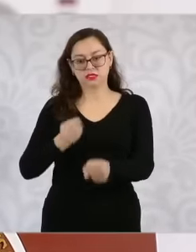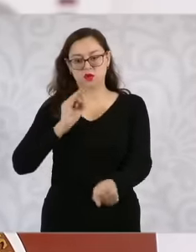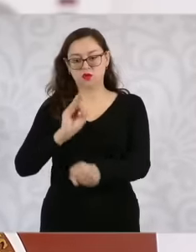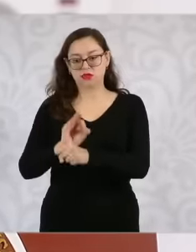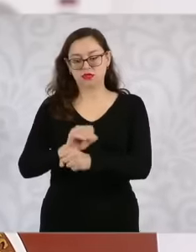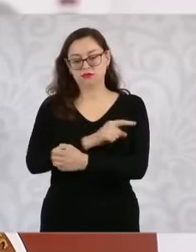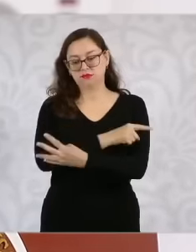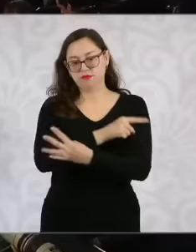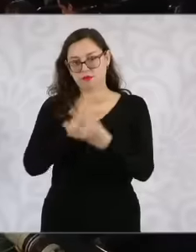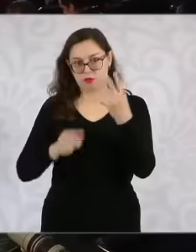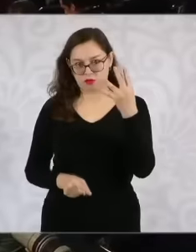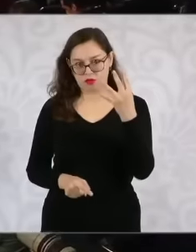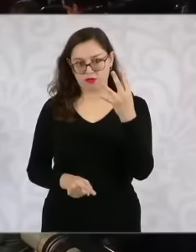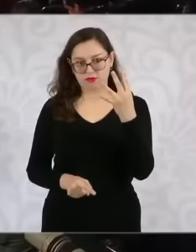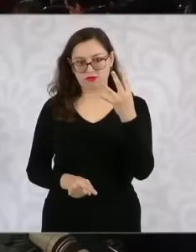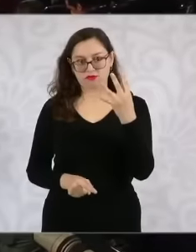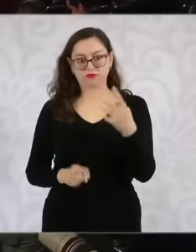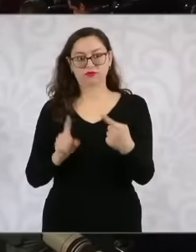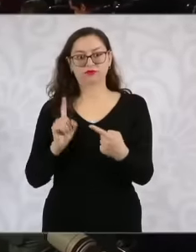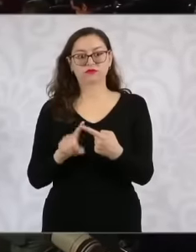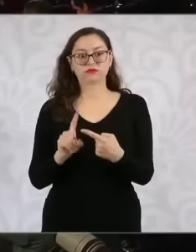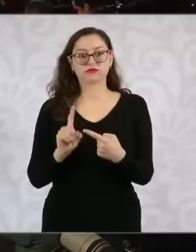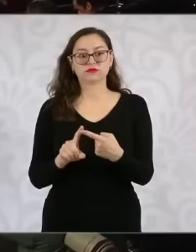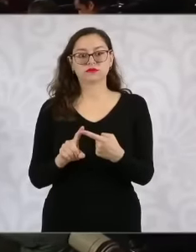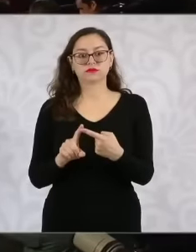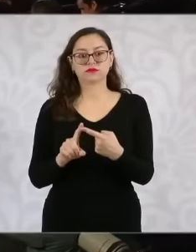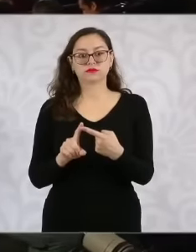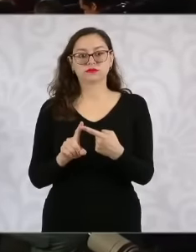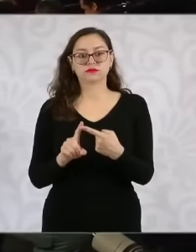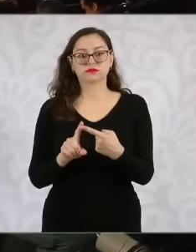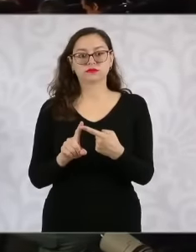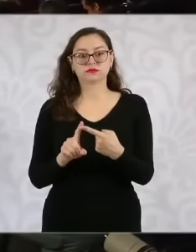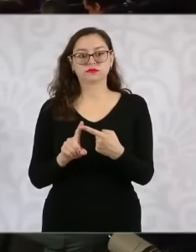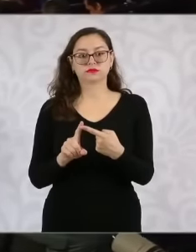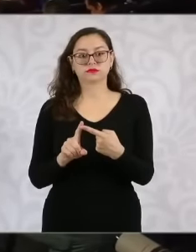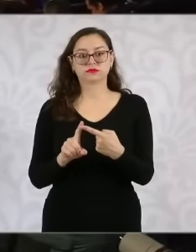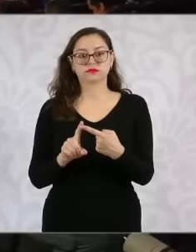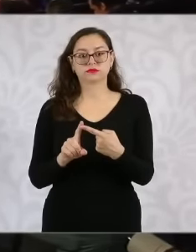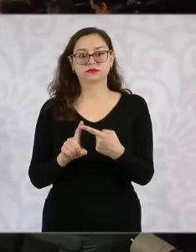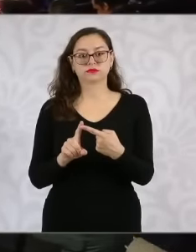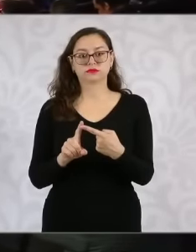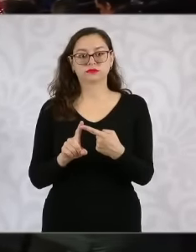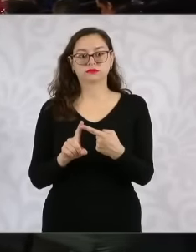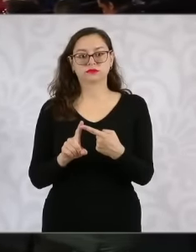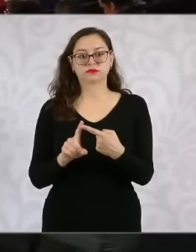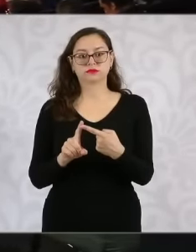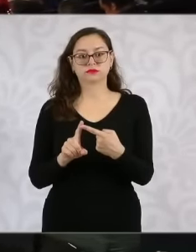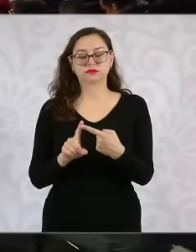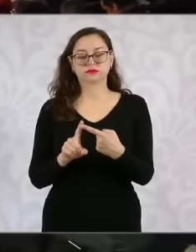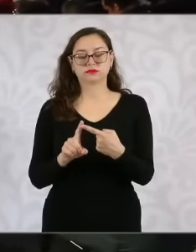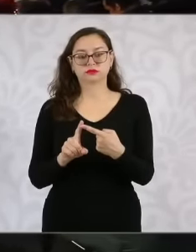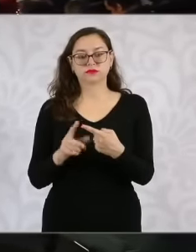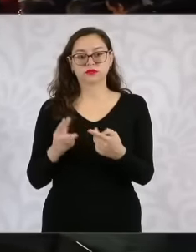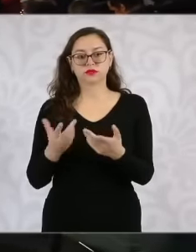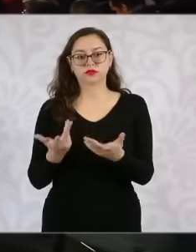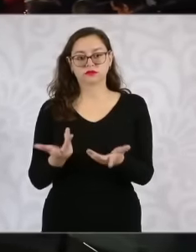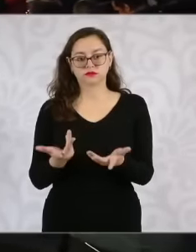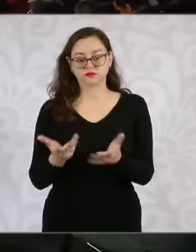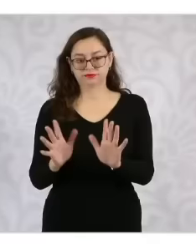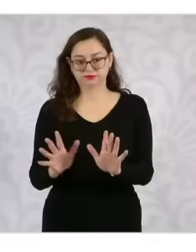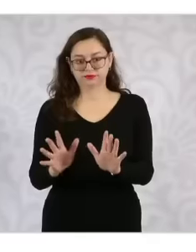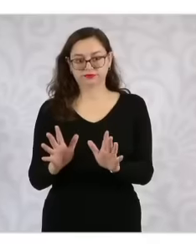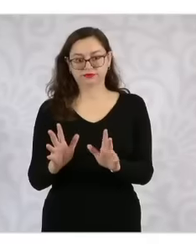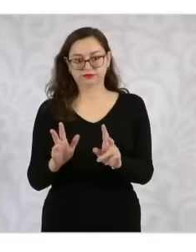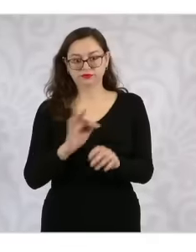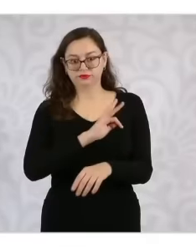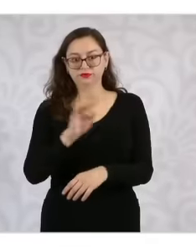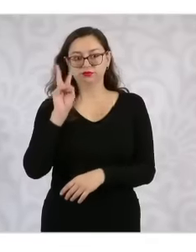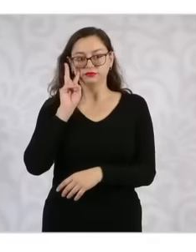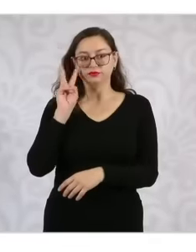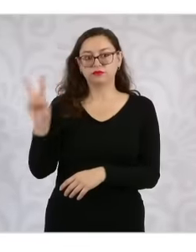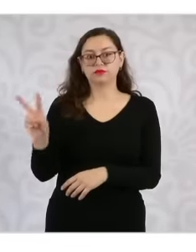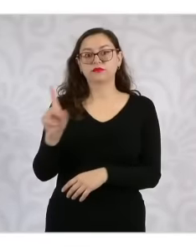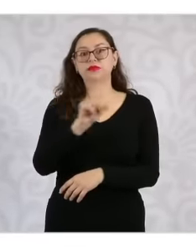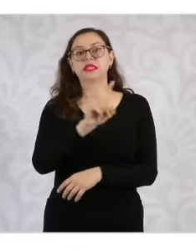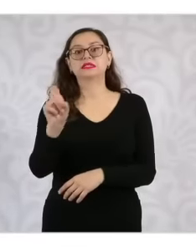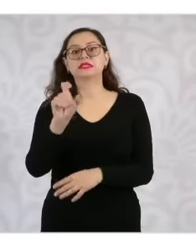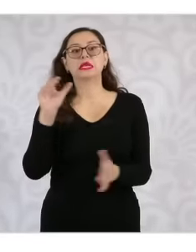causes. This is the rate of intentional homicides per 100,000 inhabitants in the States.